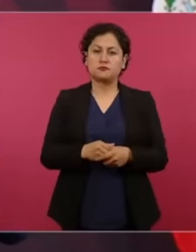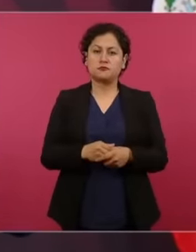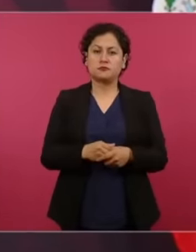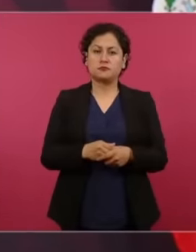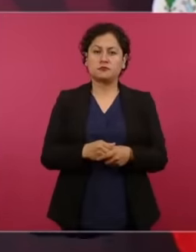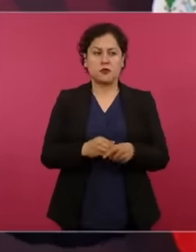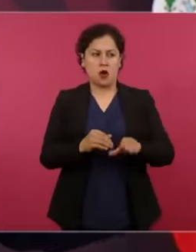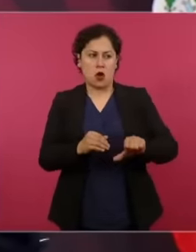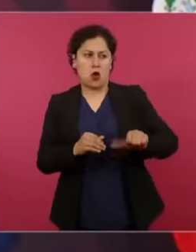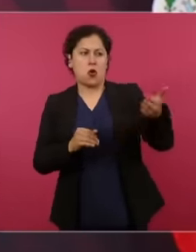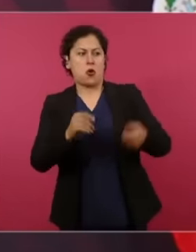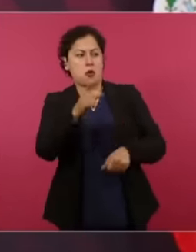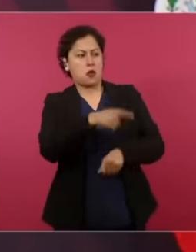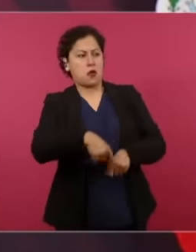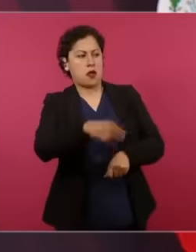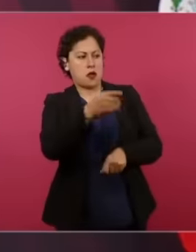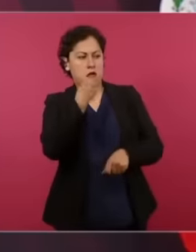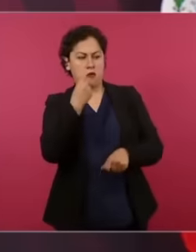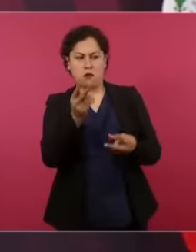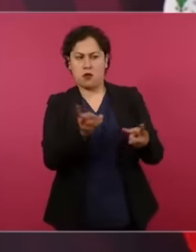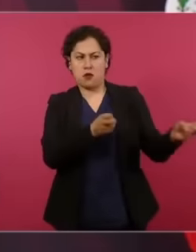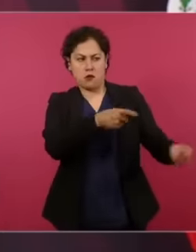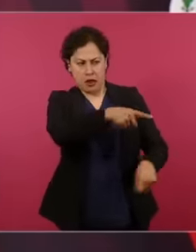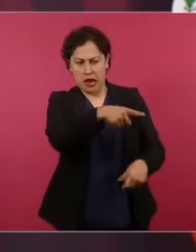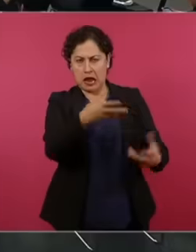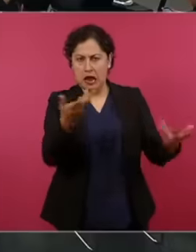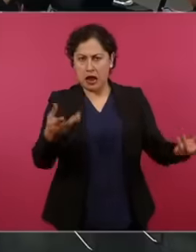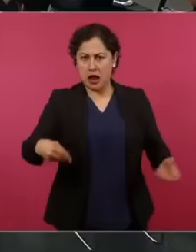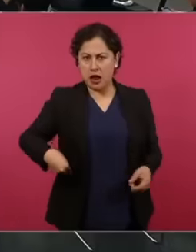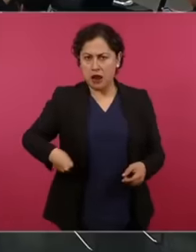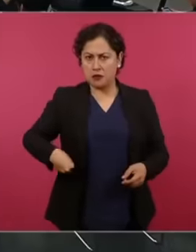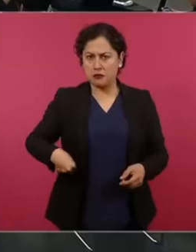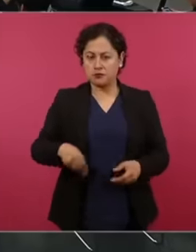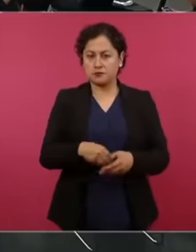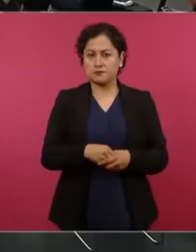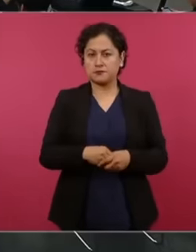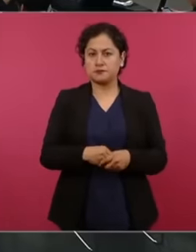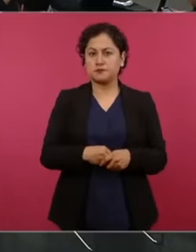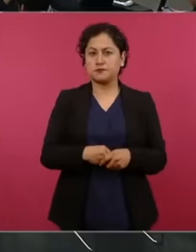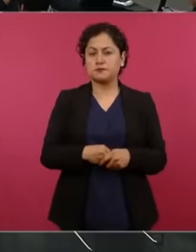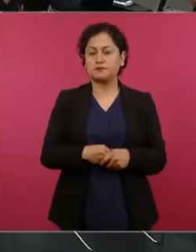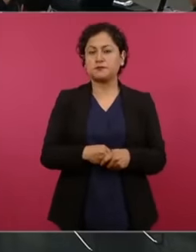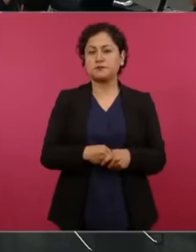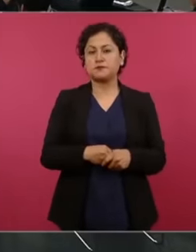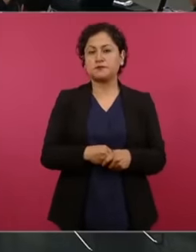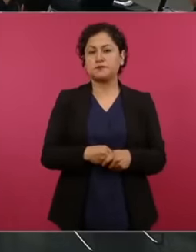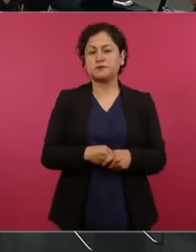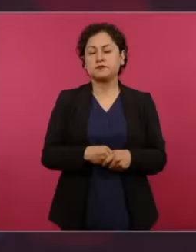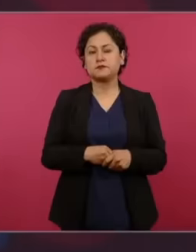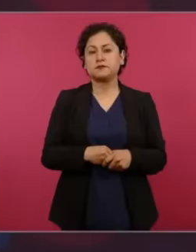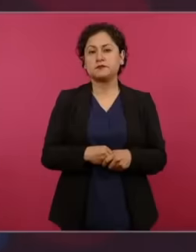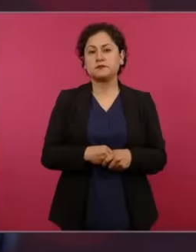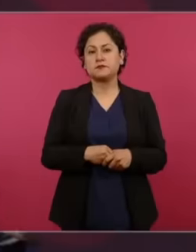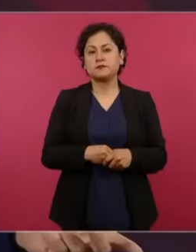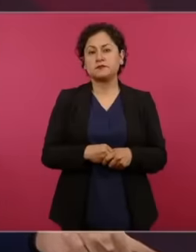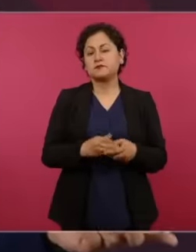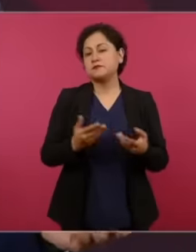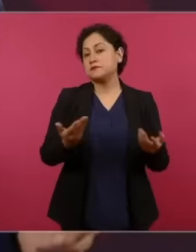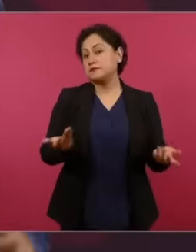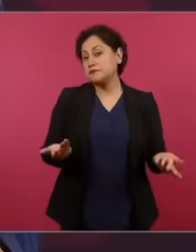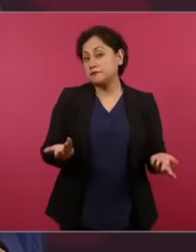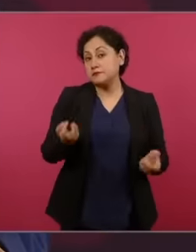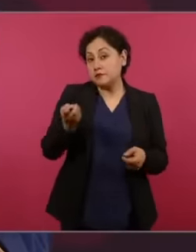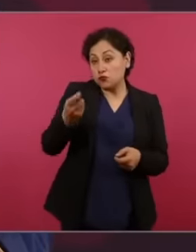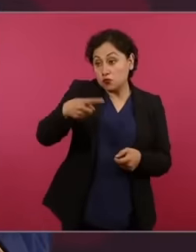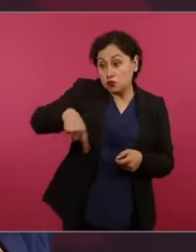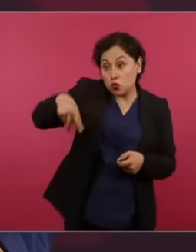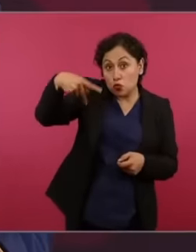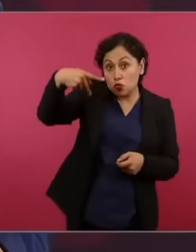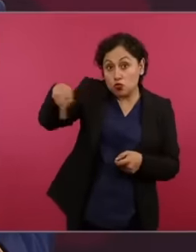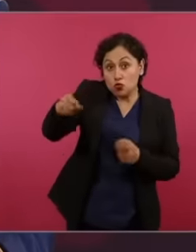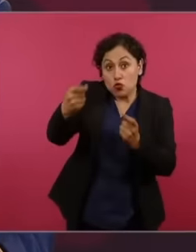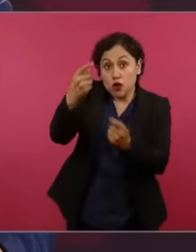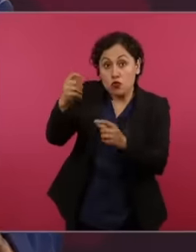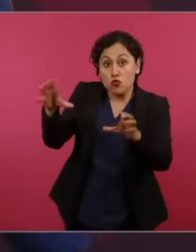others steal and that is the discourse that